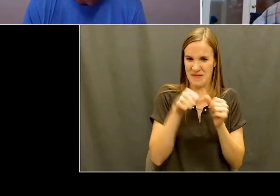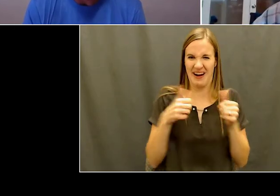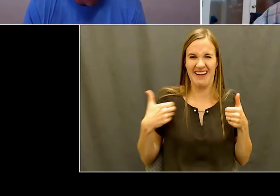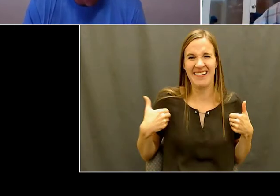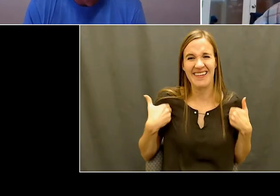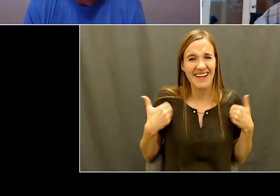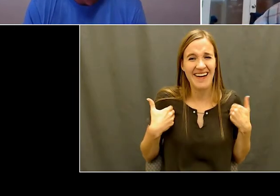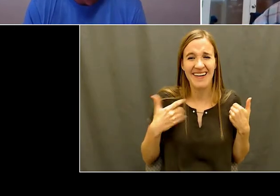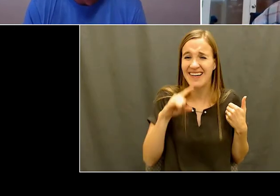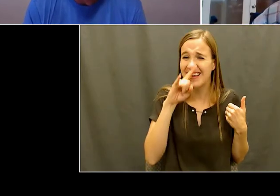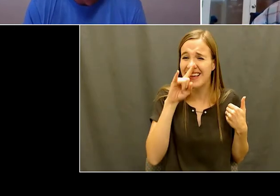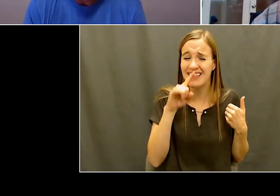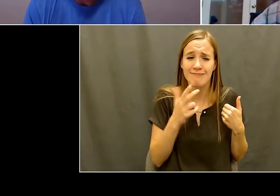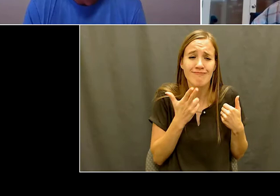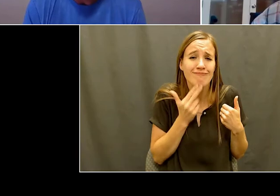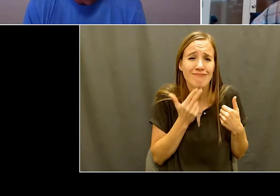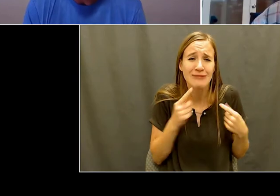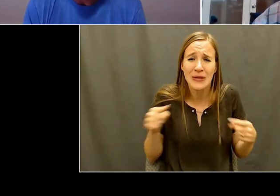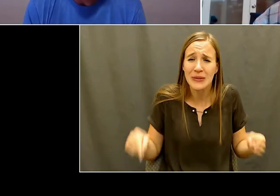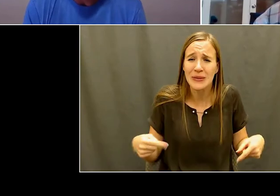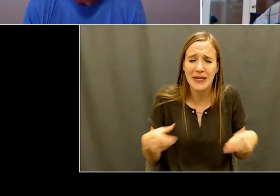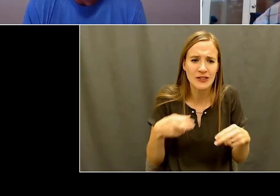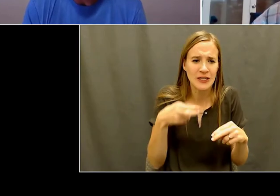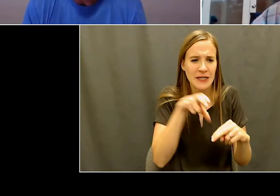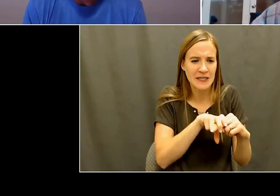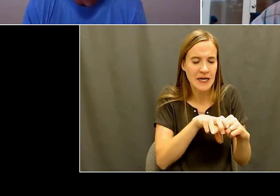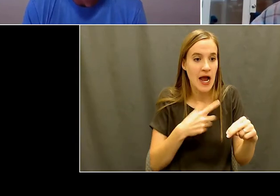they, they were at this particular camp a couple years